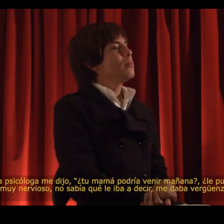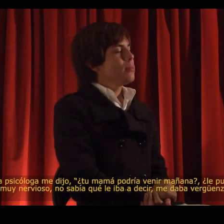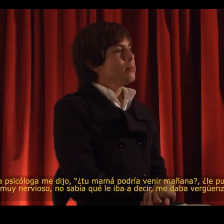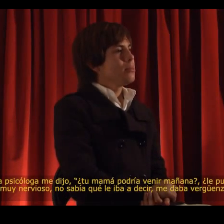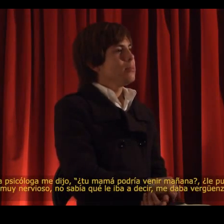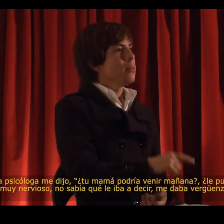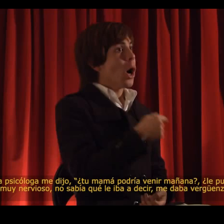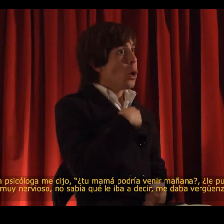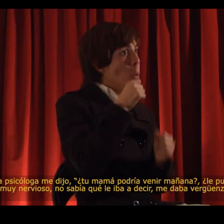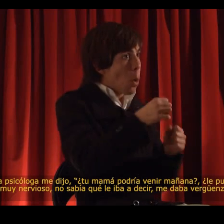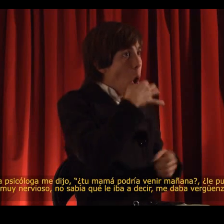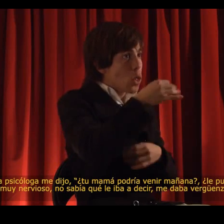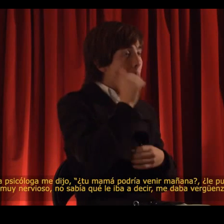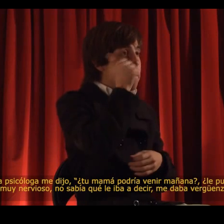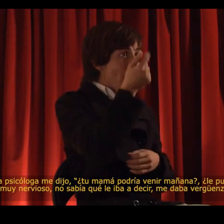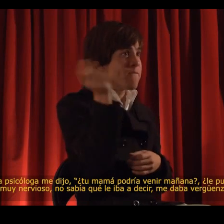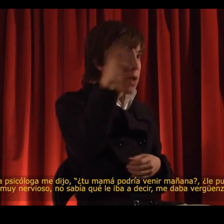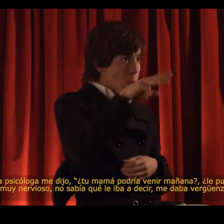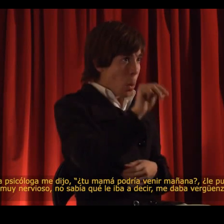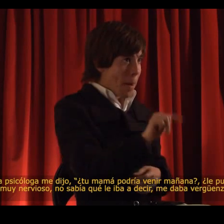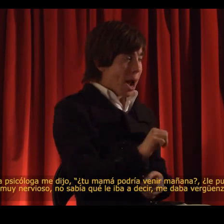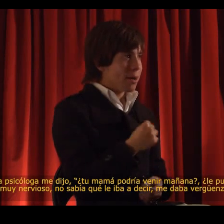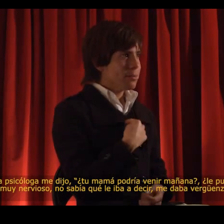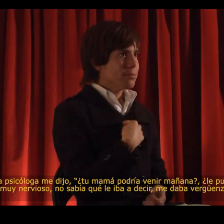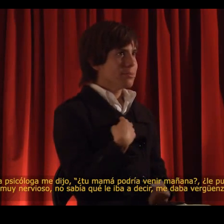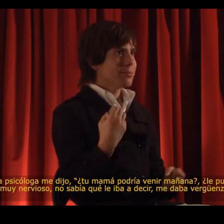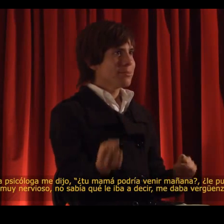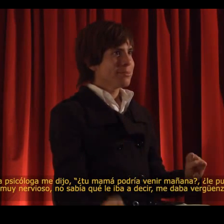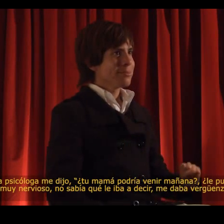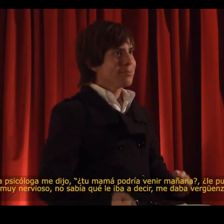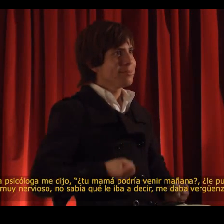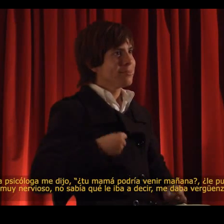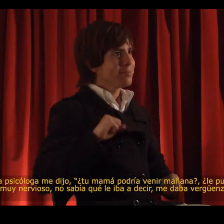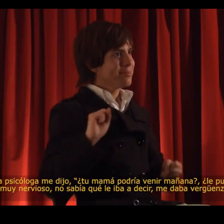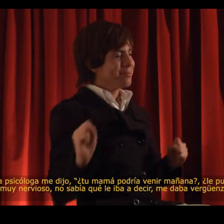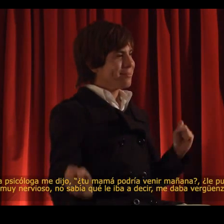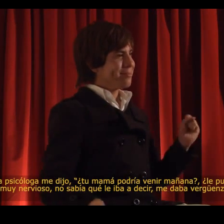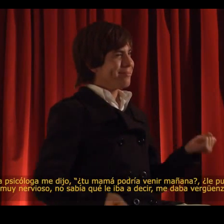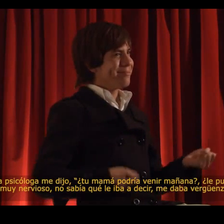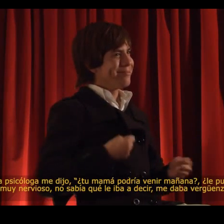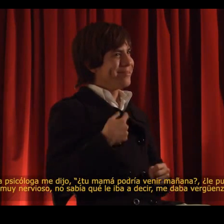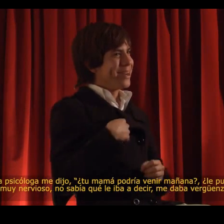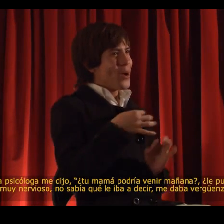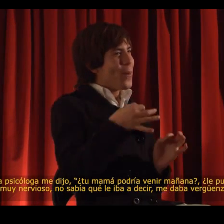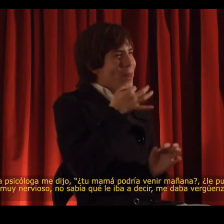The psychologist asked me, “Can your mom come tomorrow? May I tell her?” I got very nervous.